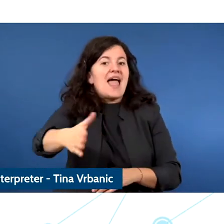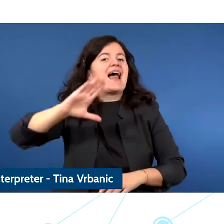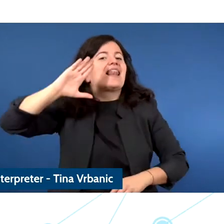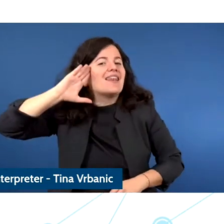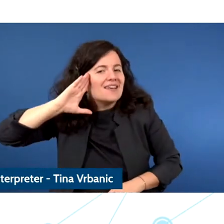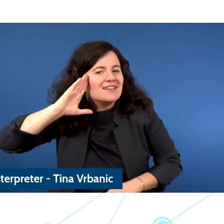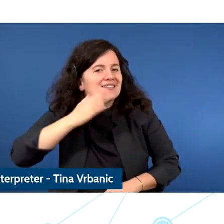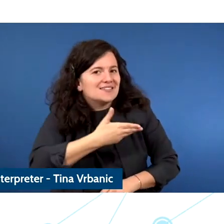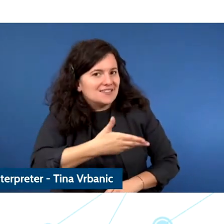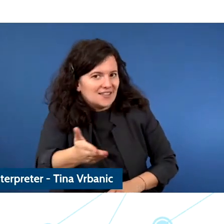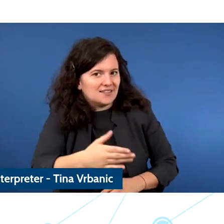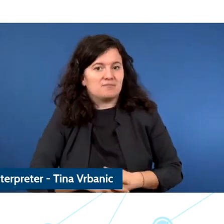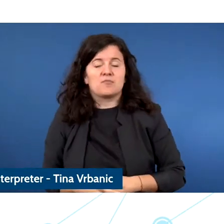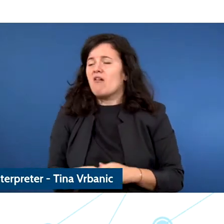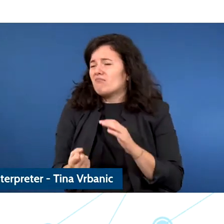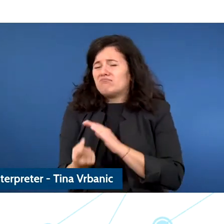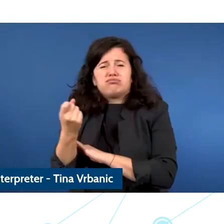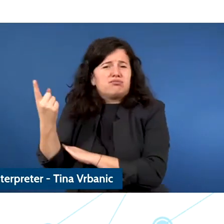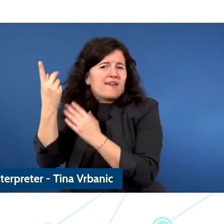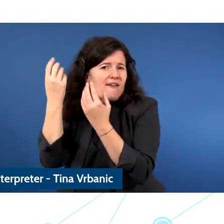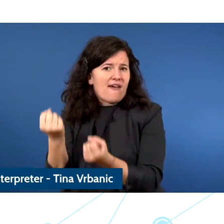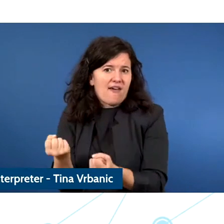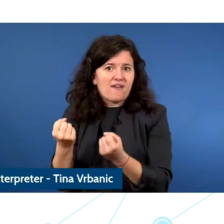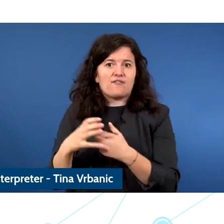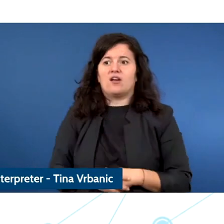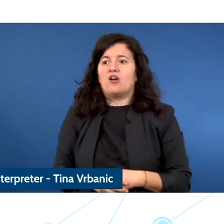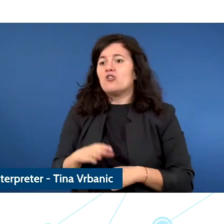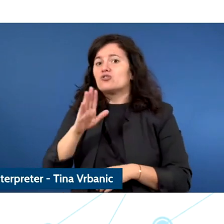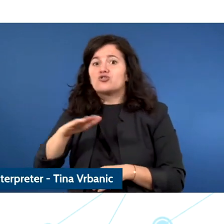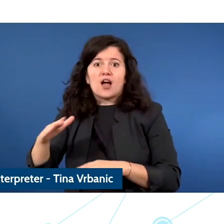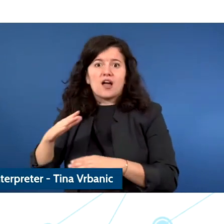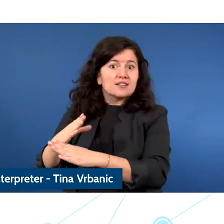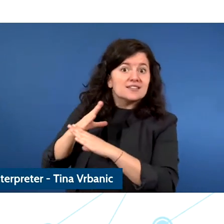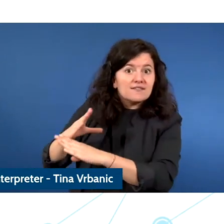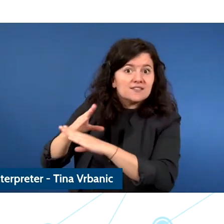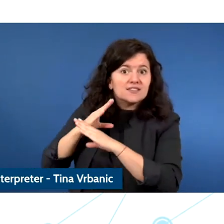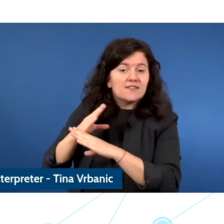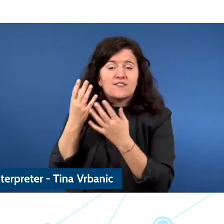Methodology, child safeguarding there is so much that has been done over the pass